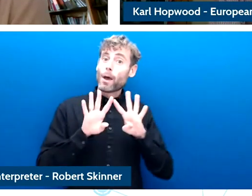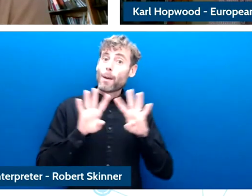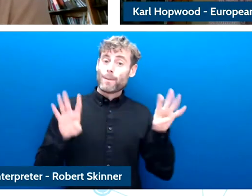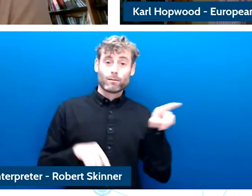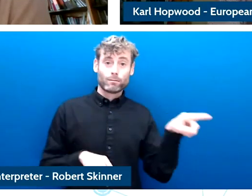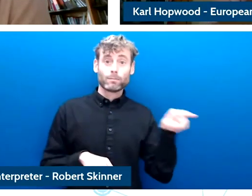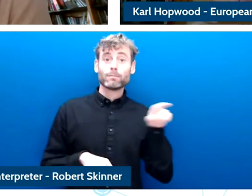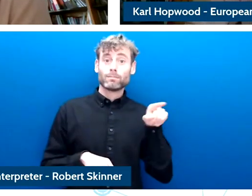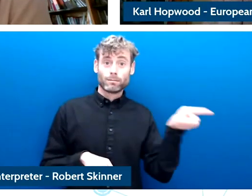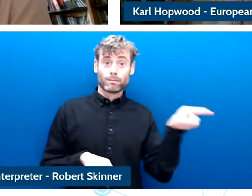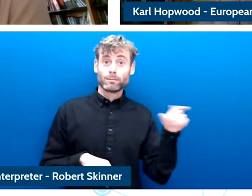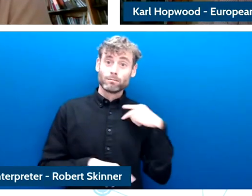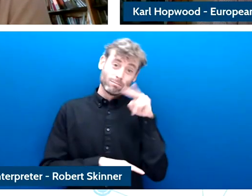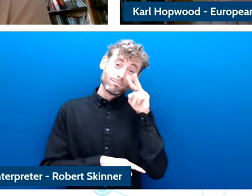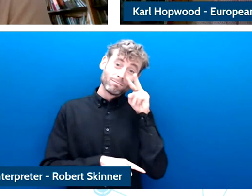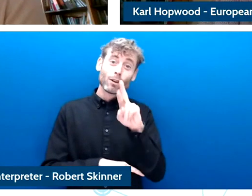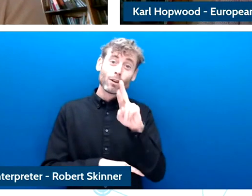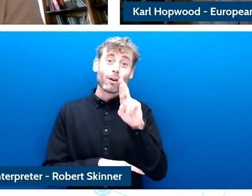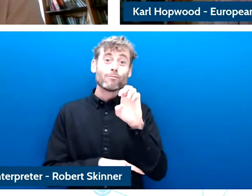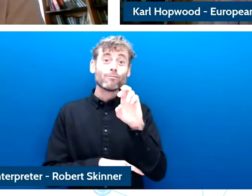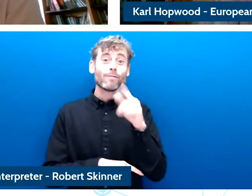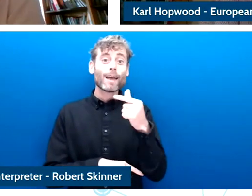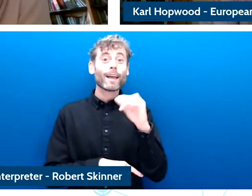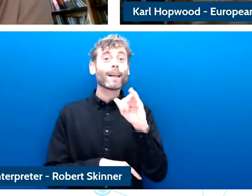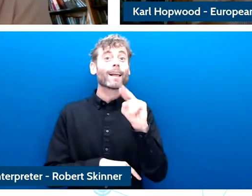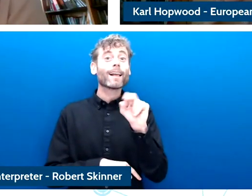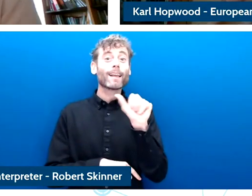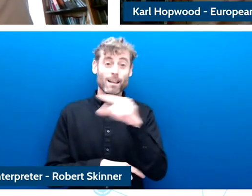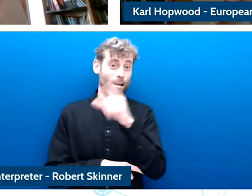panelist I completely agree with everything that he RÃ©gina is saying and